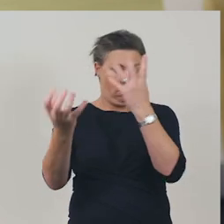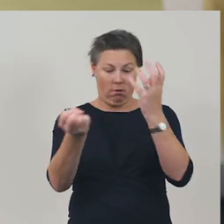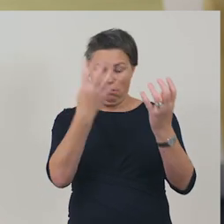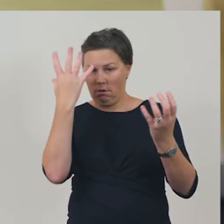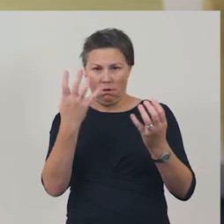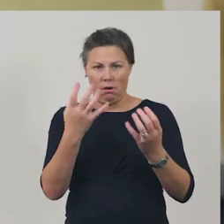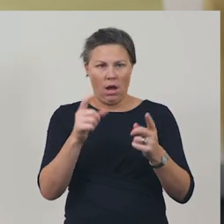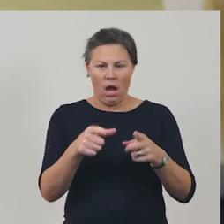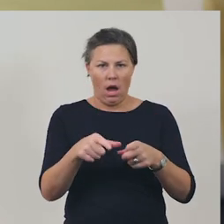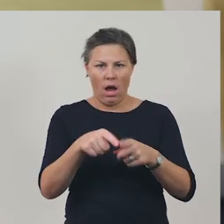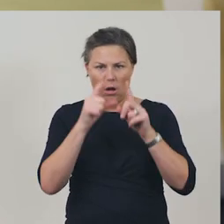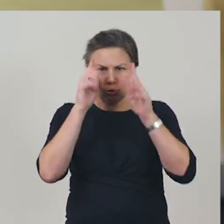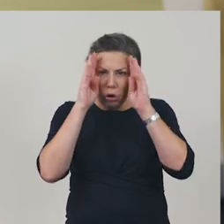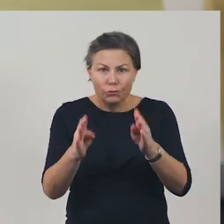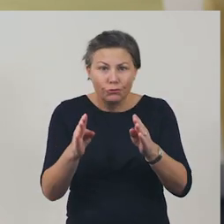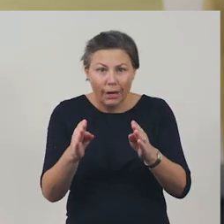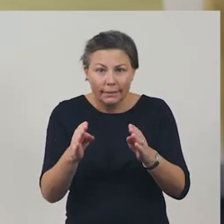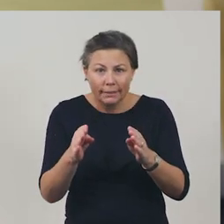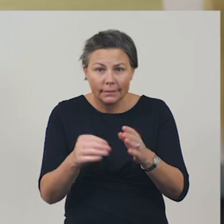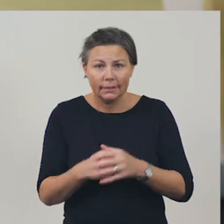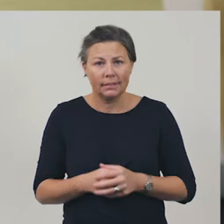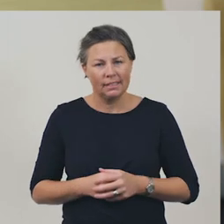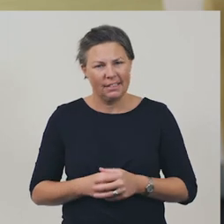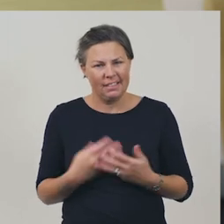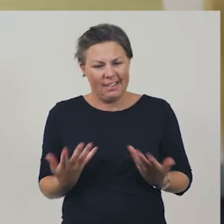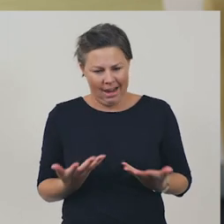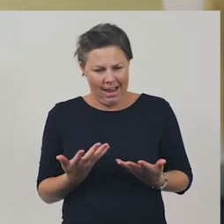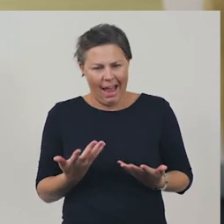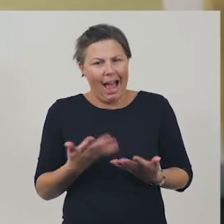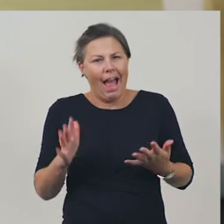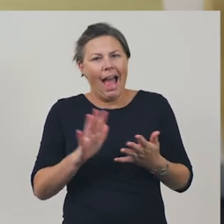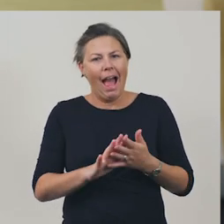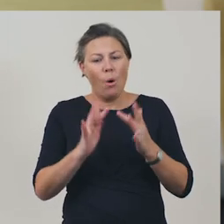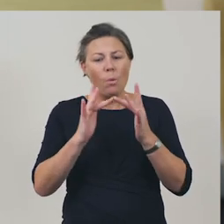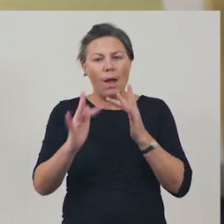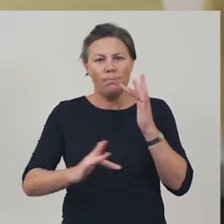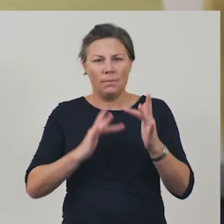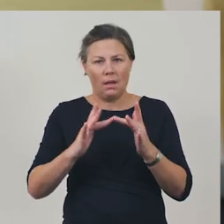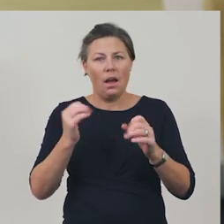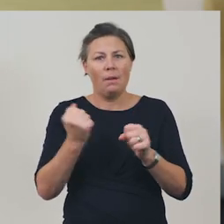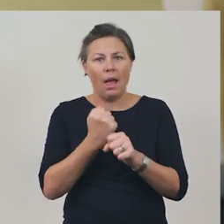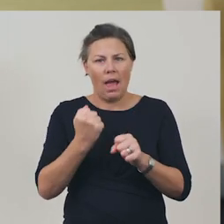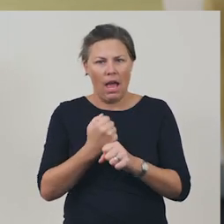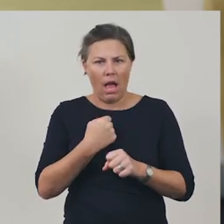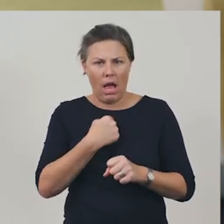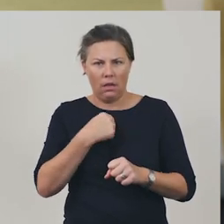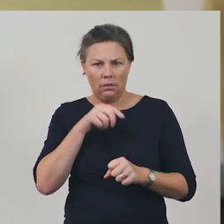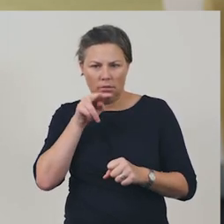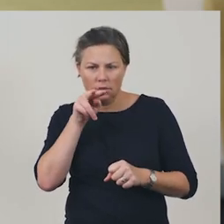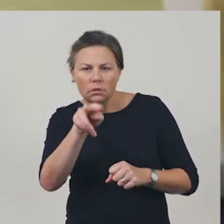So how do websites manage to hold our attention? You guessed it. They use persuasive techniques,